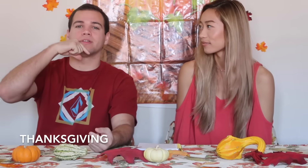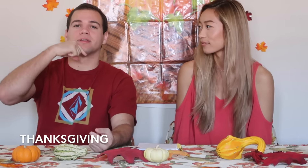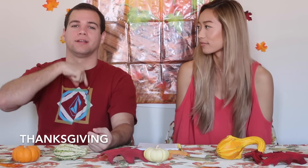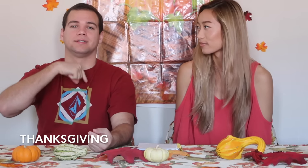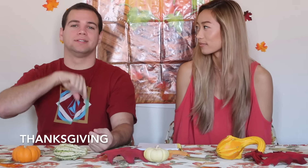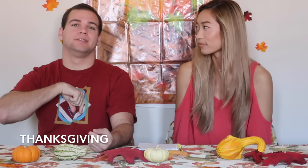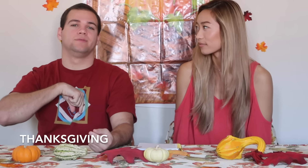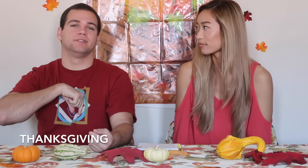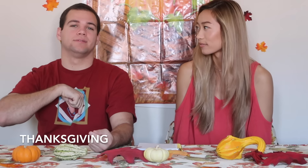Thanksgiving